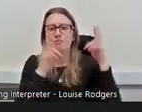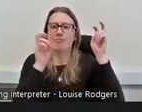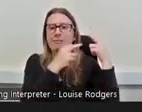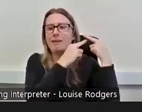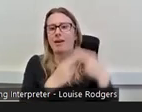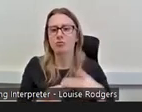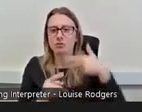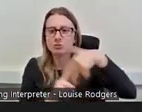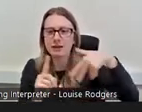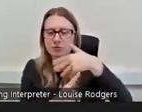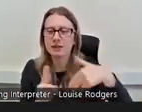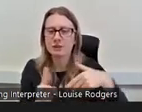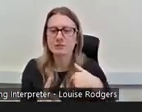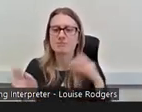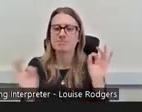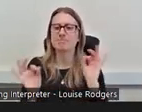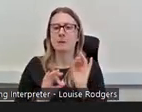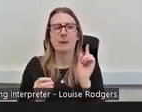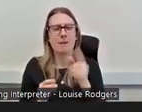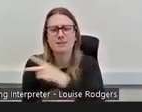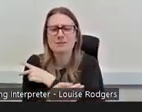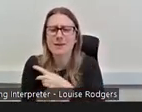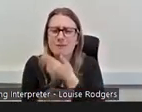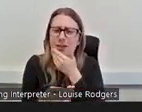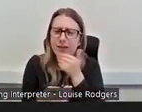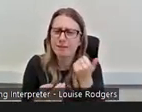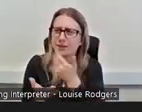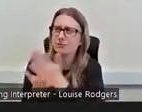but this, I mean the staff were lovely, made me feel really comfortable and were really interested